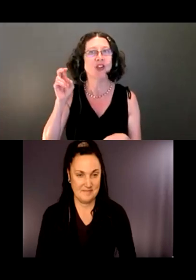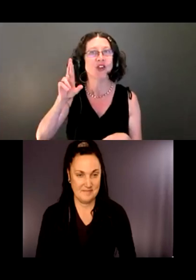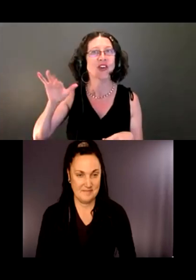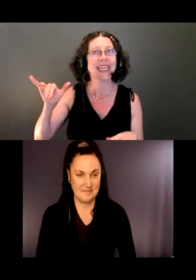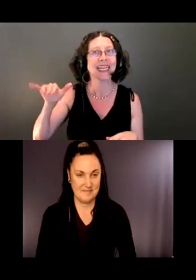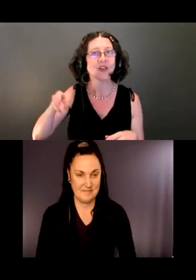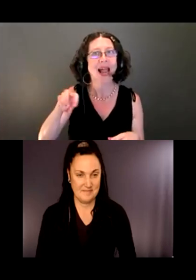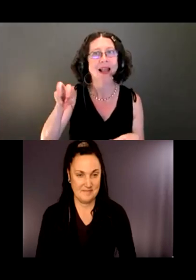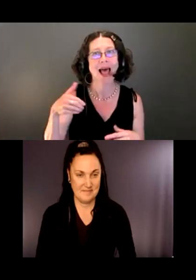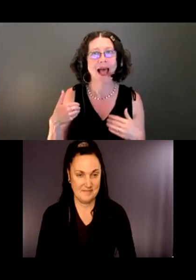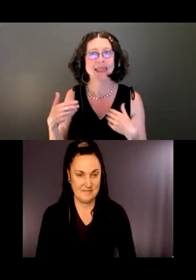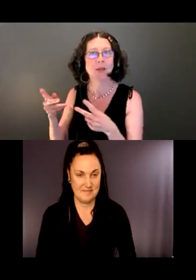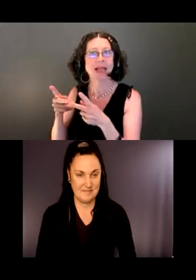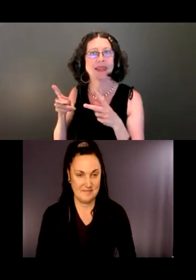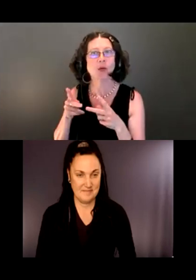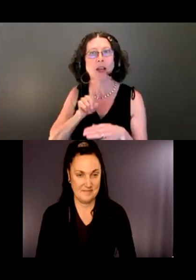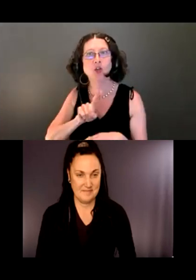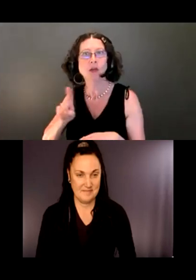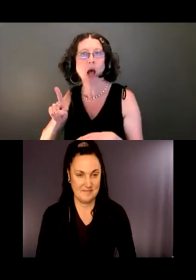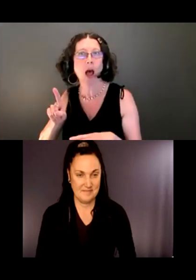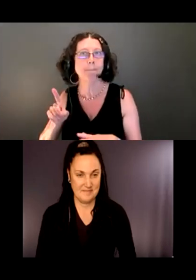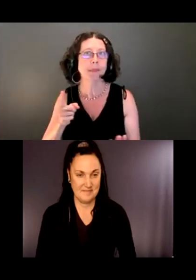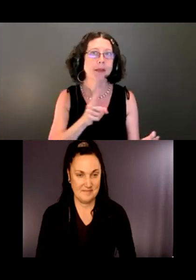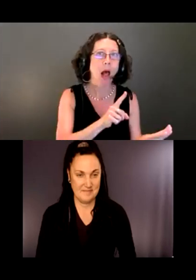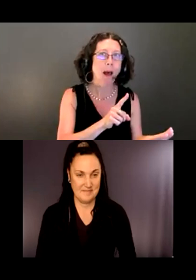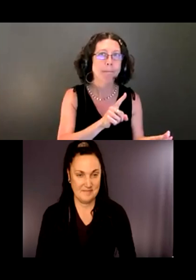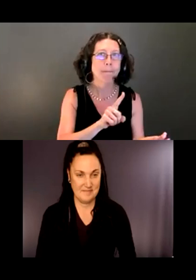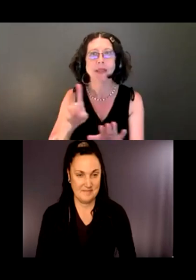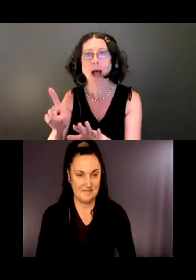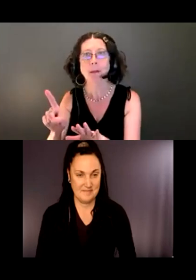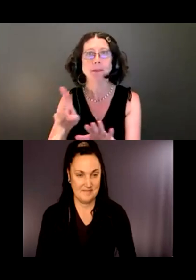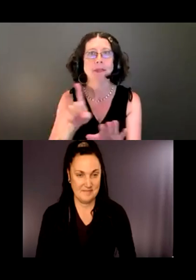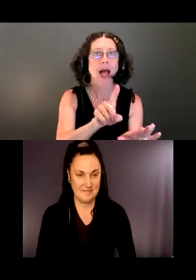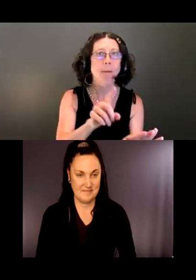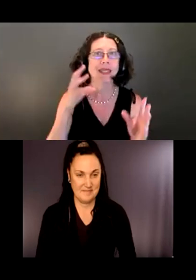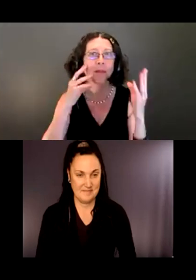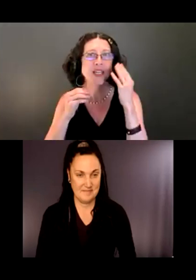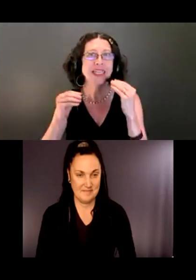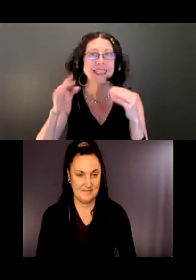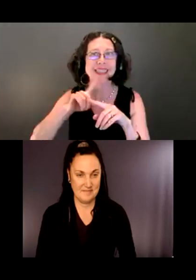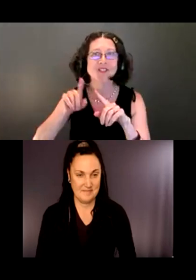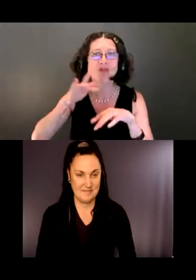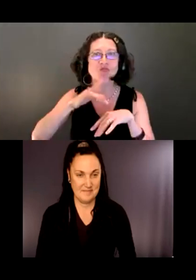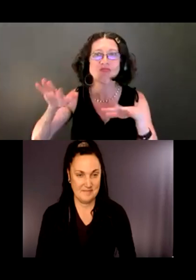This works really well for people who are autistic, have ADHD.